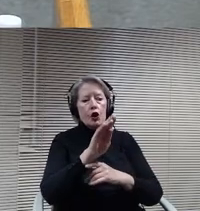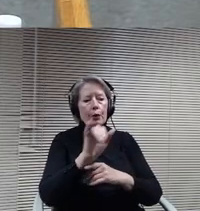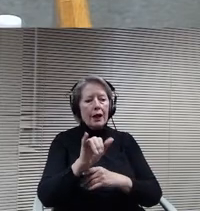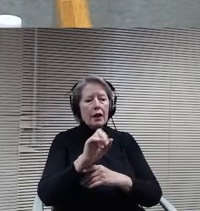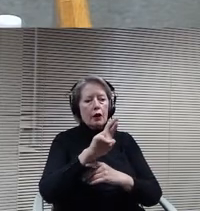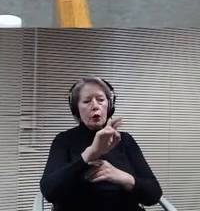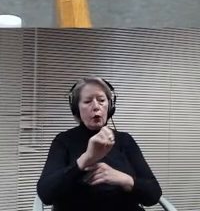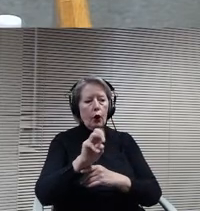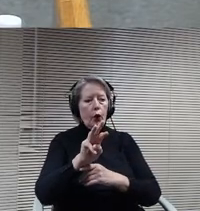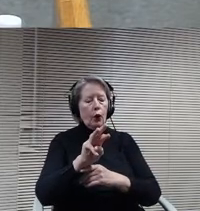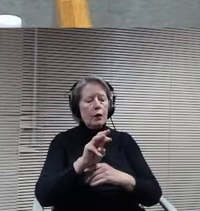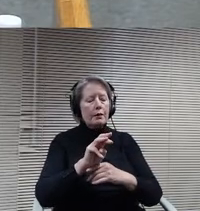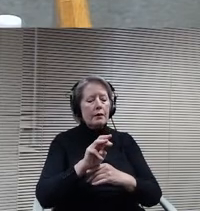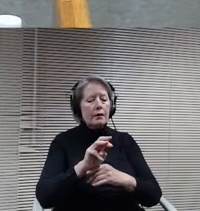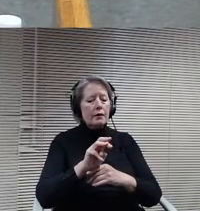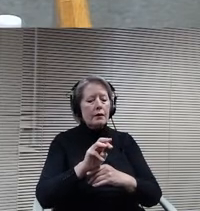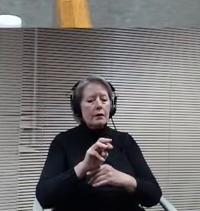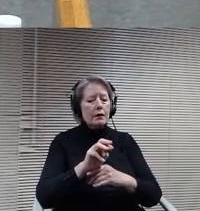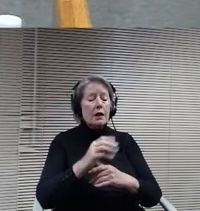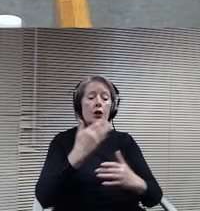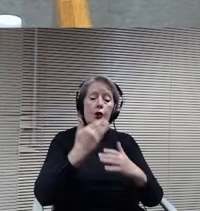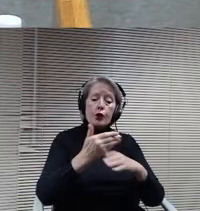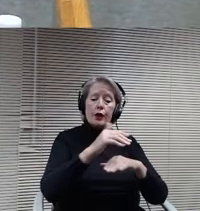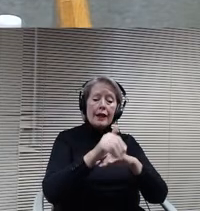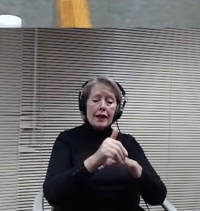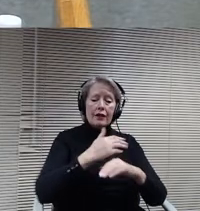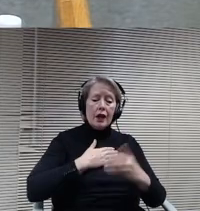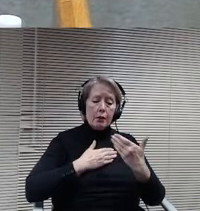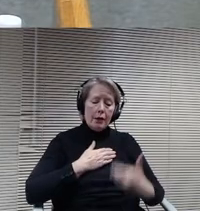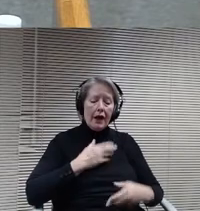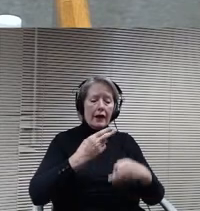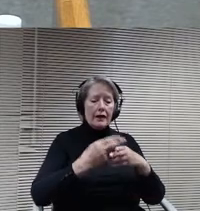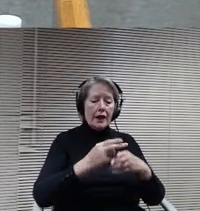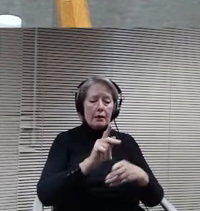Good evening, my name is Kirby Coral, class of 2015 and my